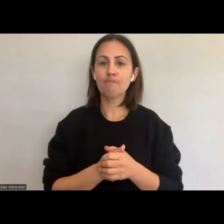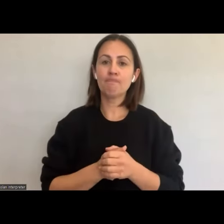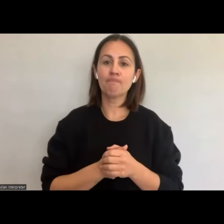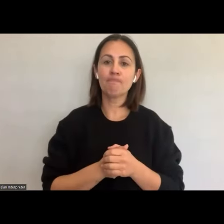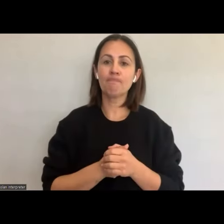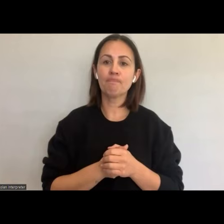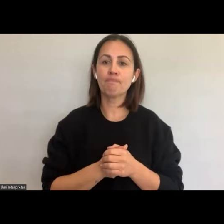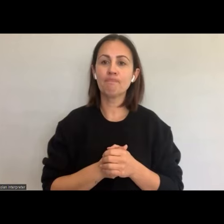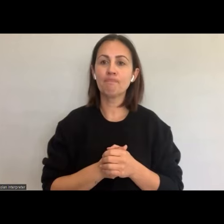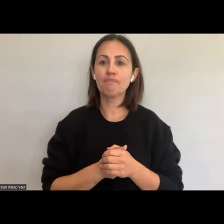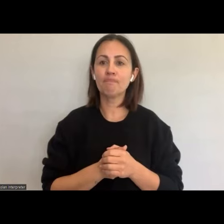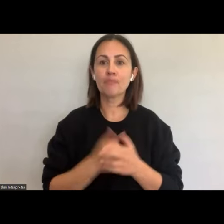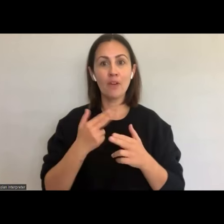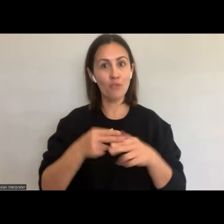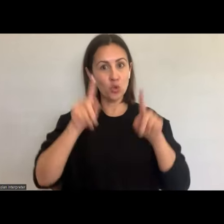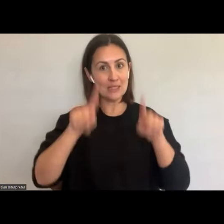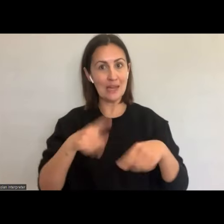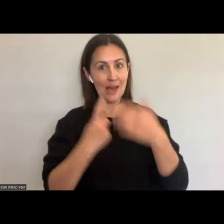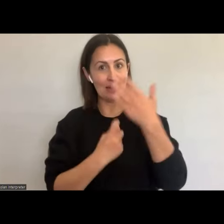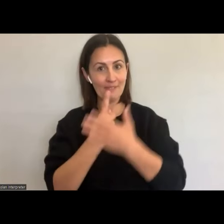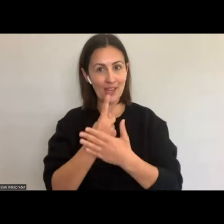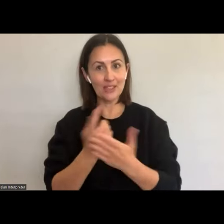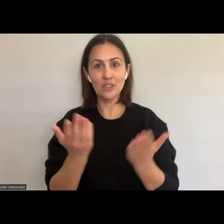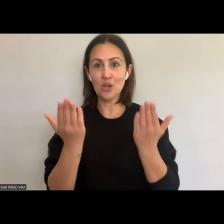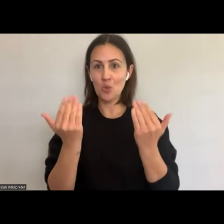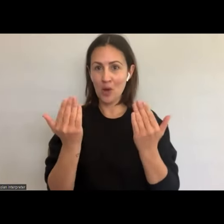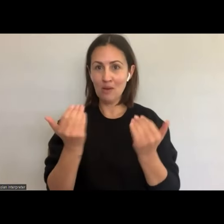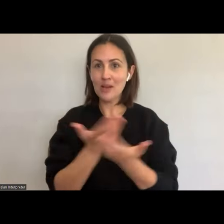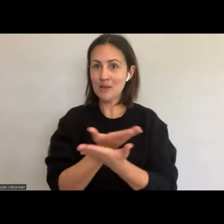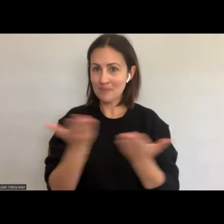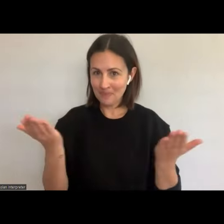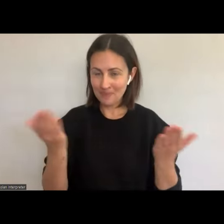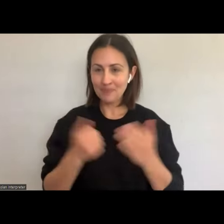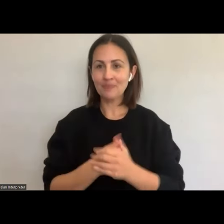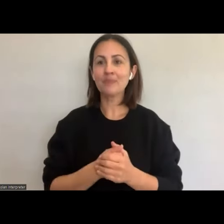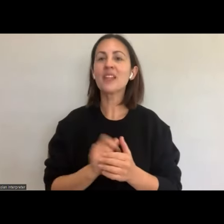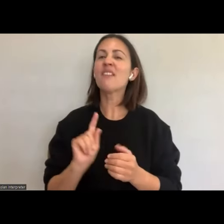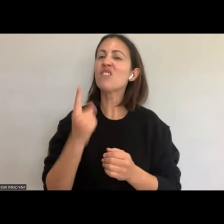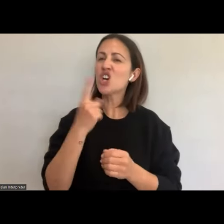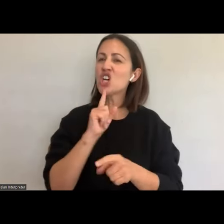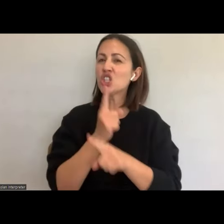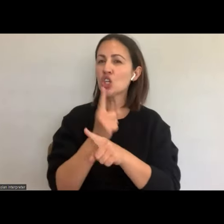So to kick off today is event, will commence with the insightful overview of our new health matters